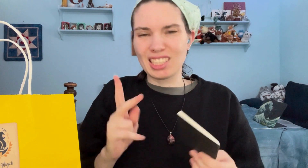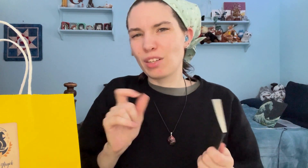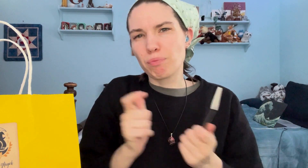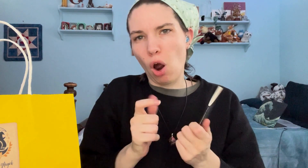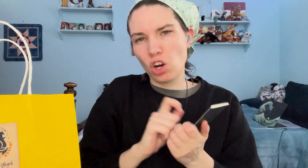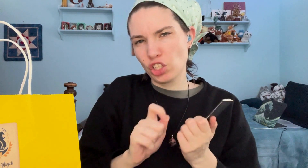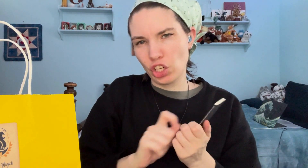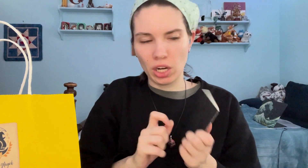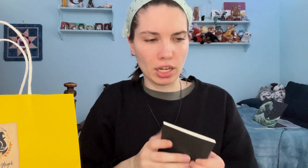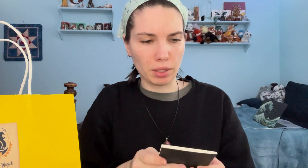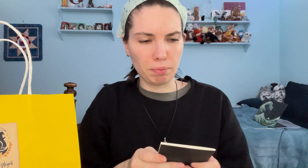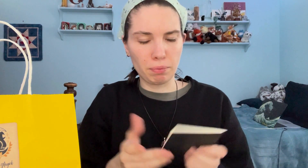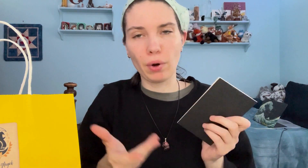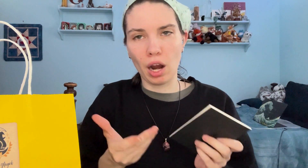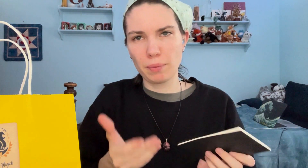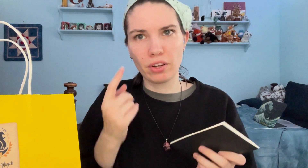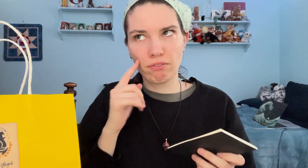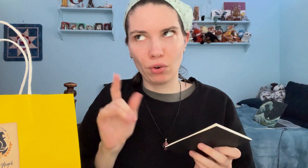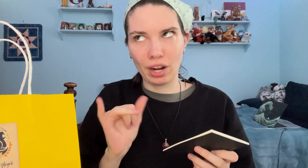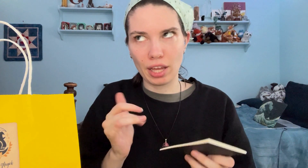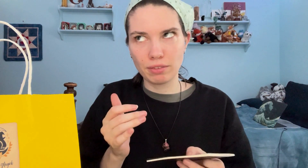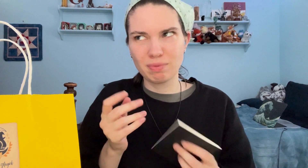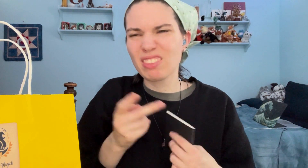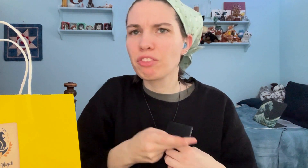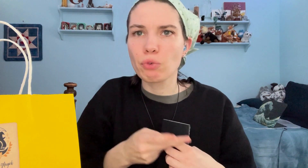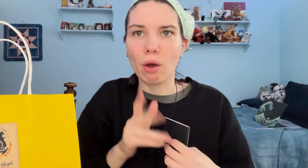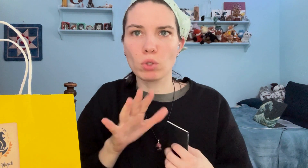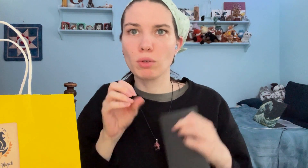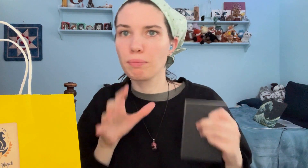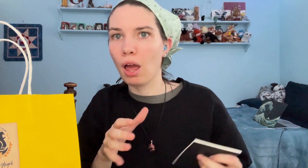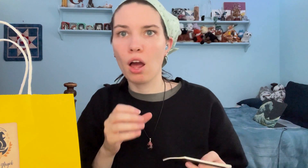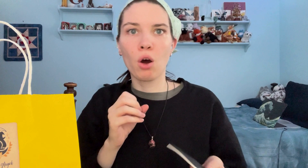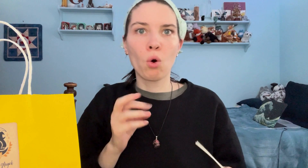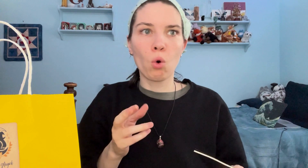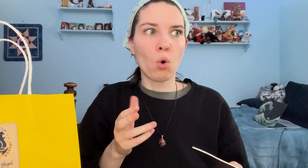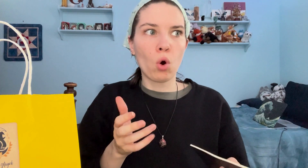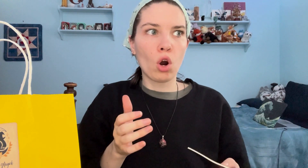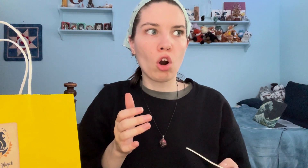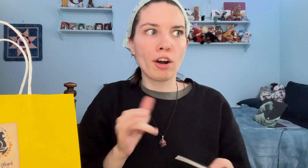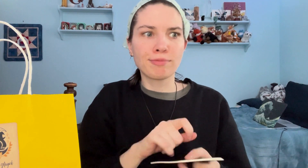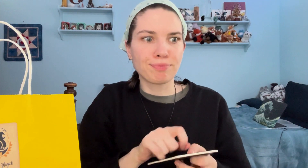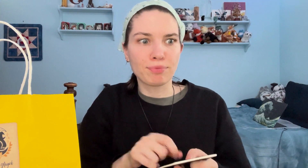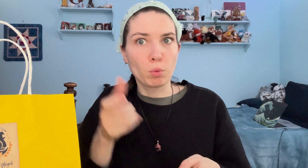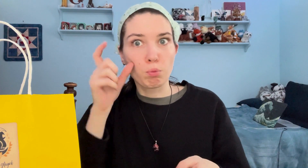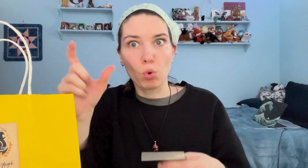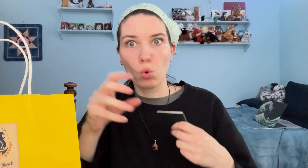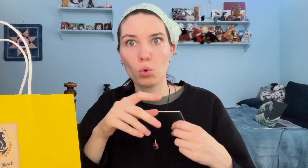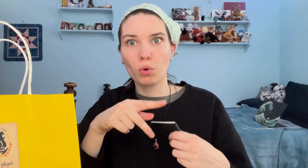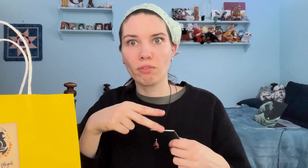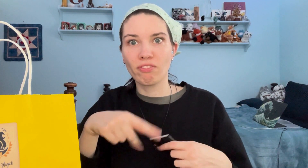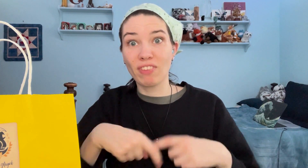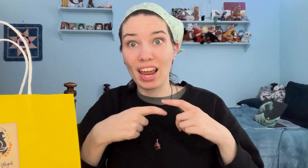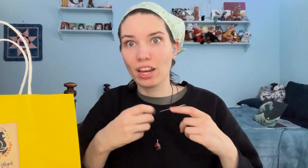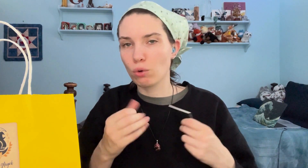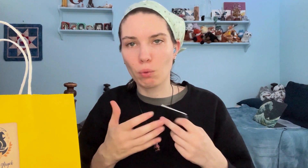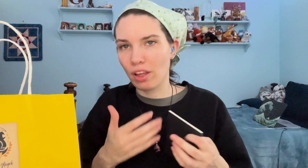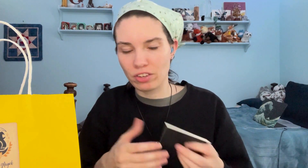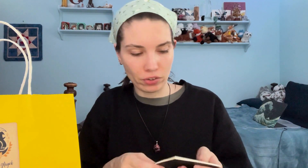It's a small journal, probably for like, keeping track of your spells or writing down the moon phases or whatever